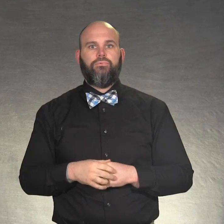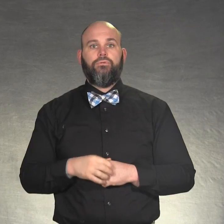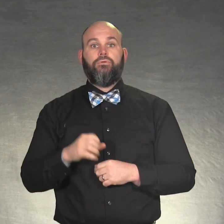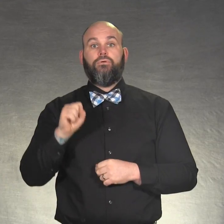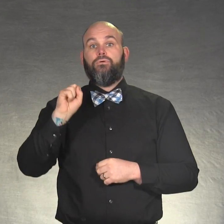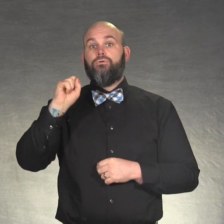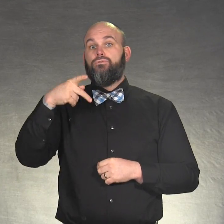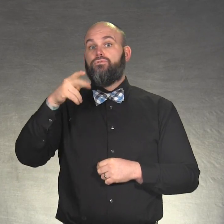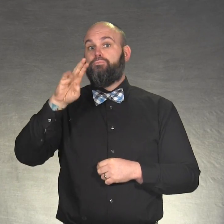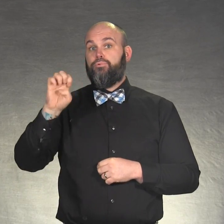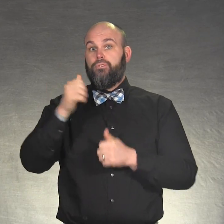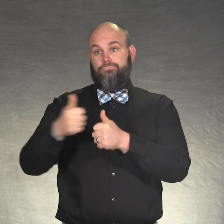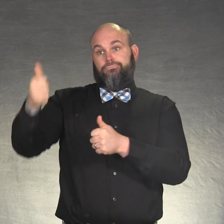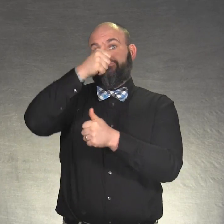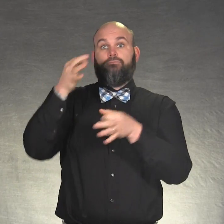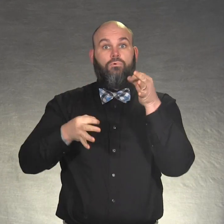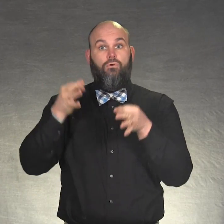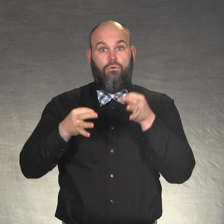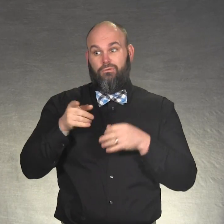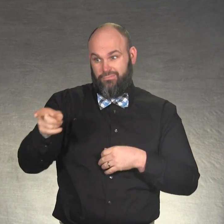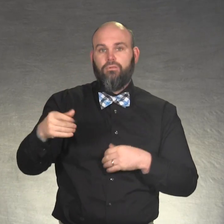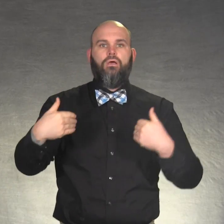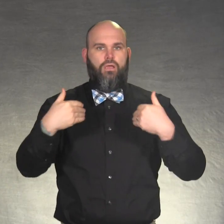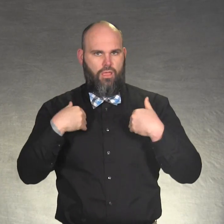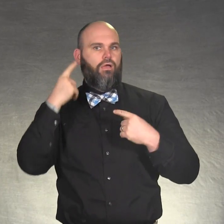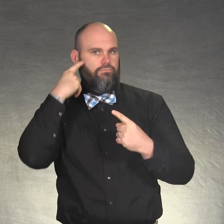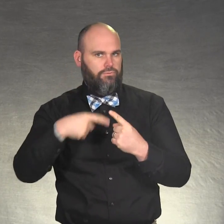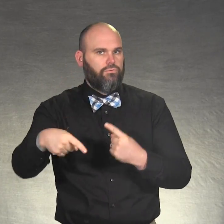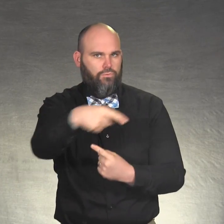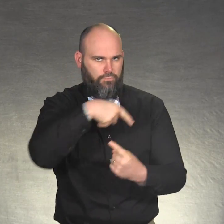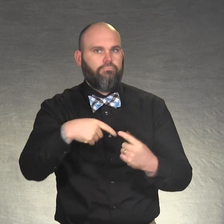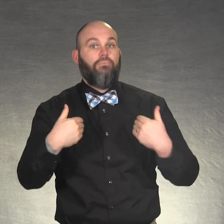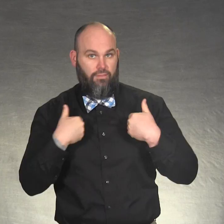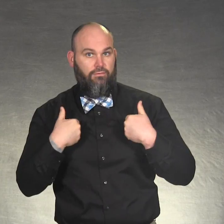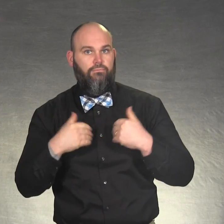* Supreme Court Courtroom